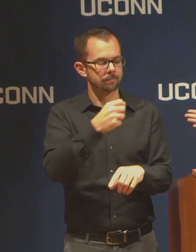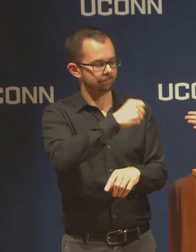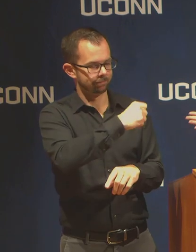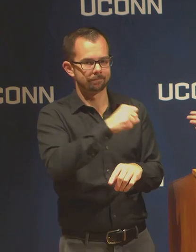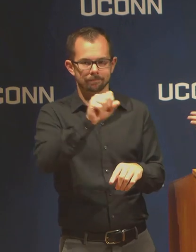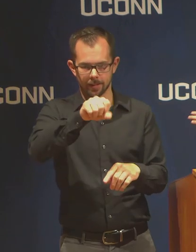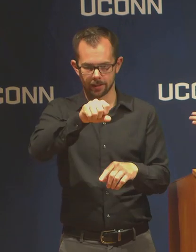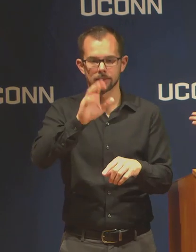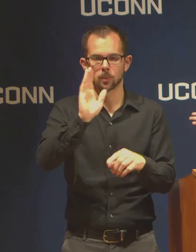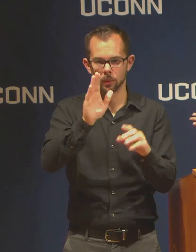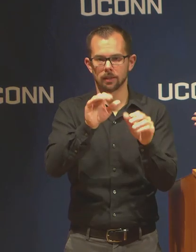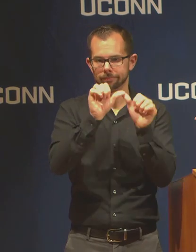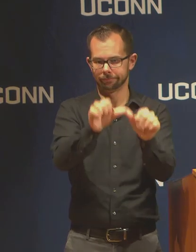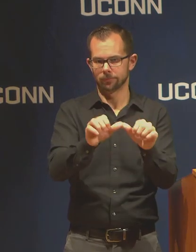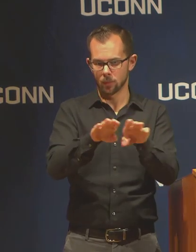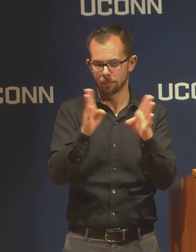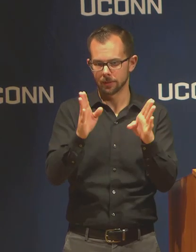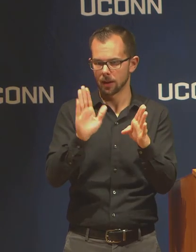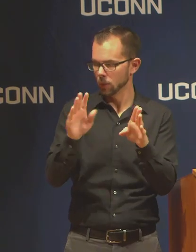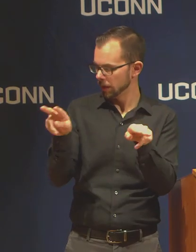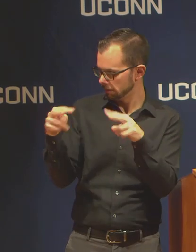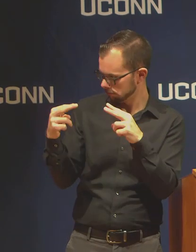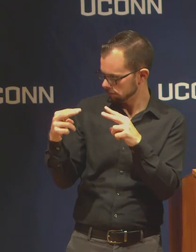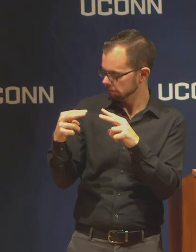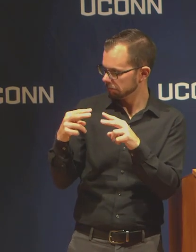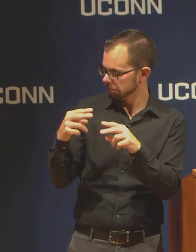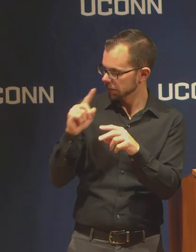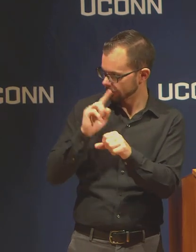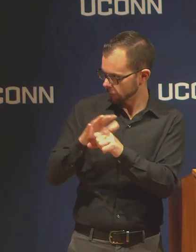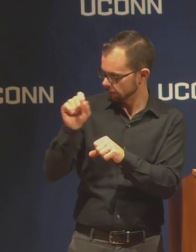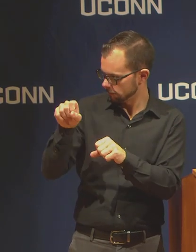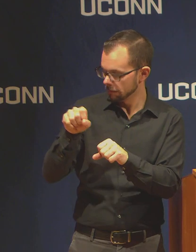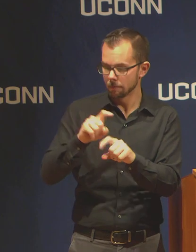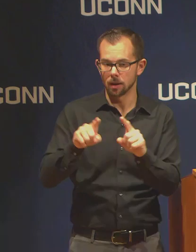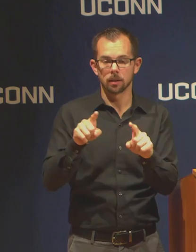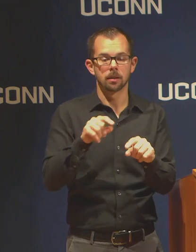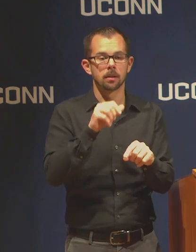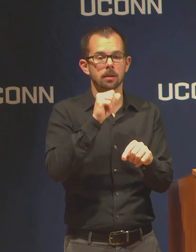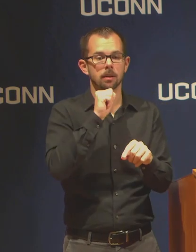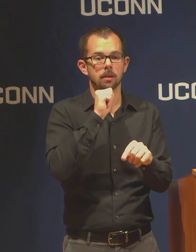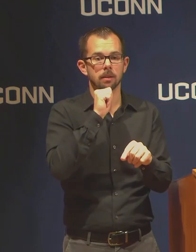my colleague for confirmation. UCONN campus employees would